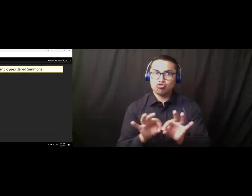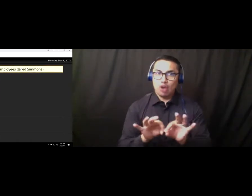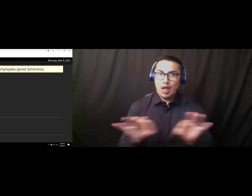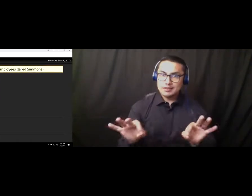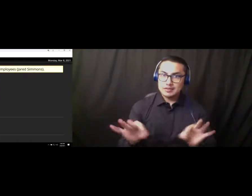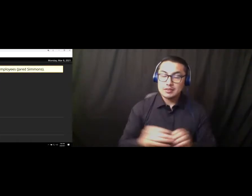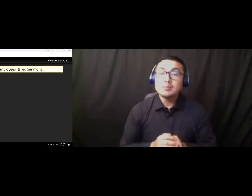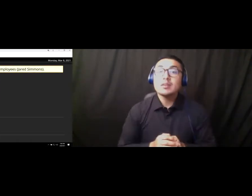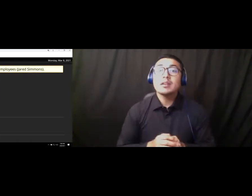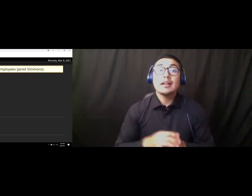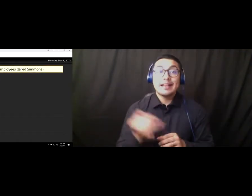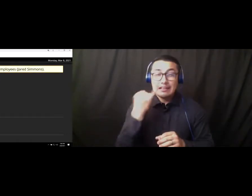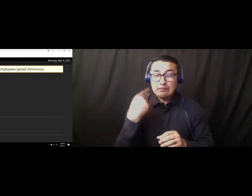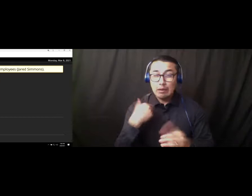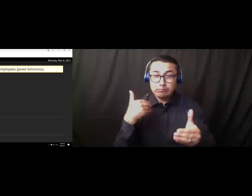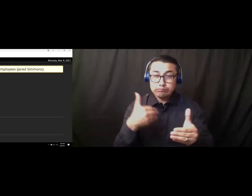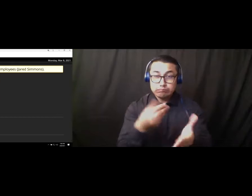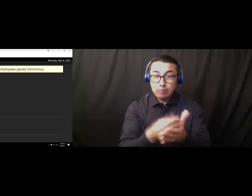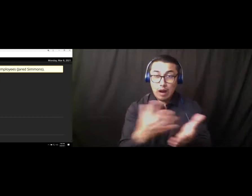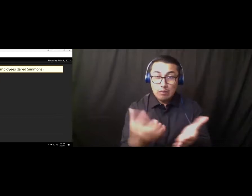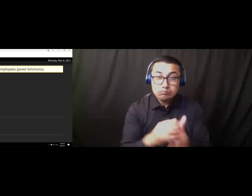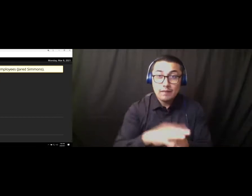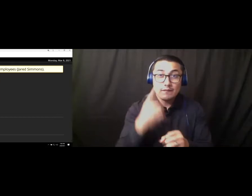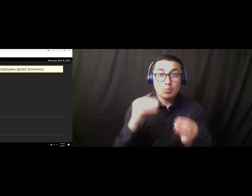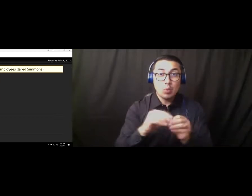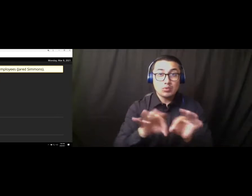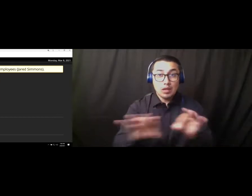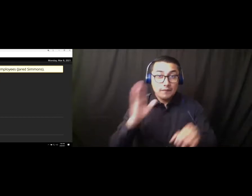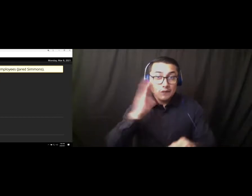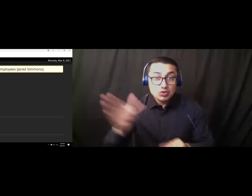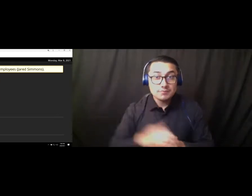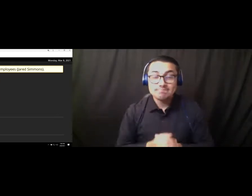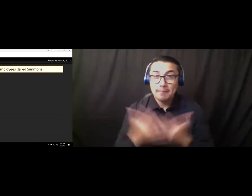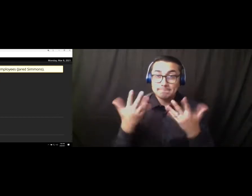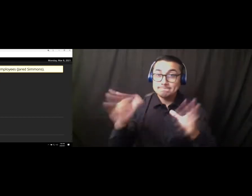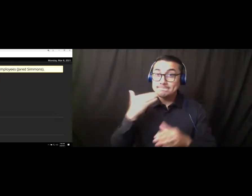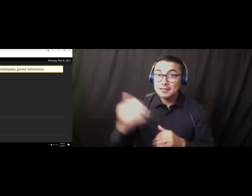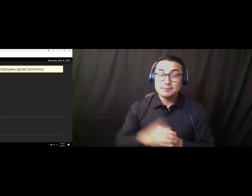more scholarships in the future. Thank you. Thank you. 16.5 Associate Student